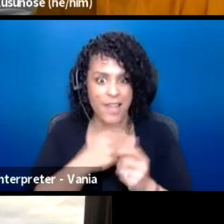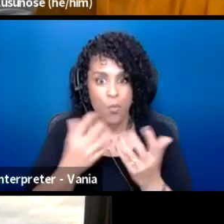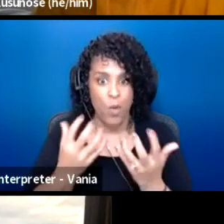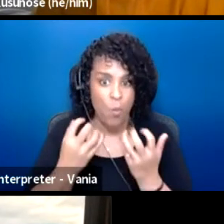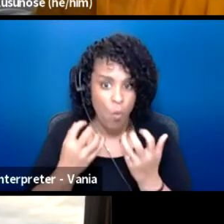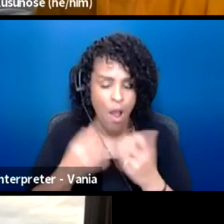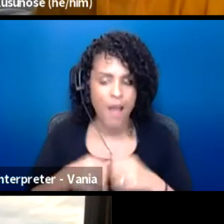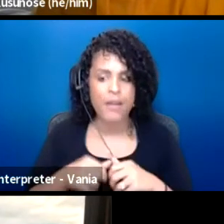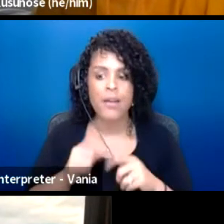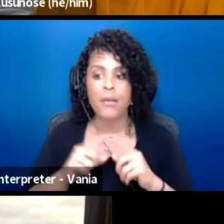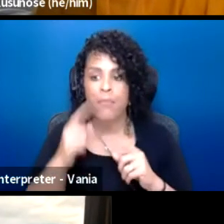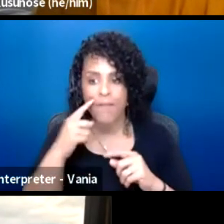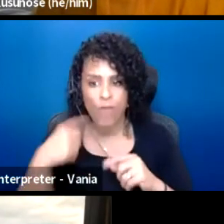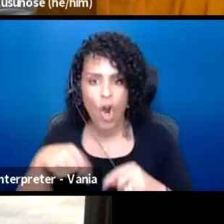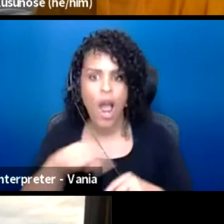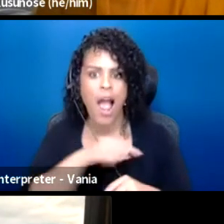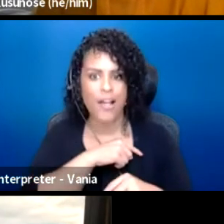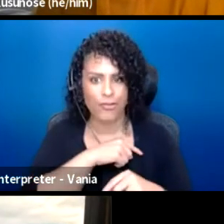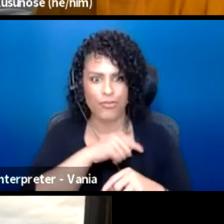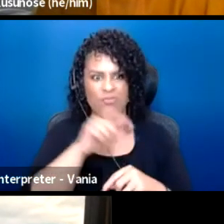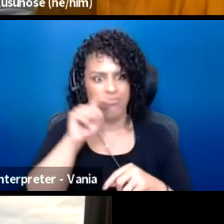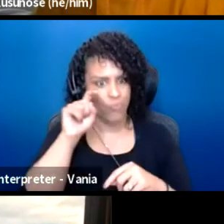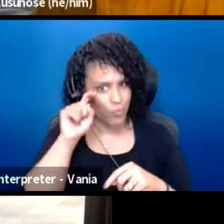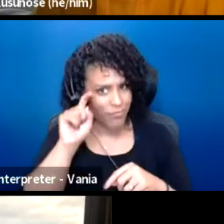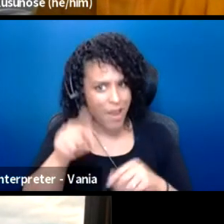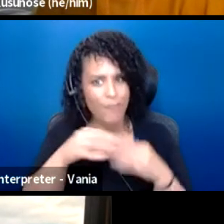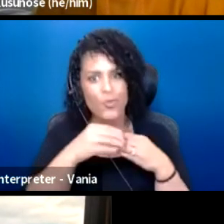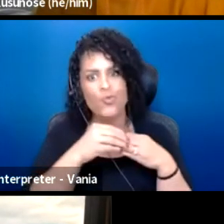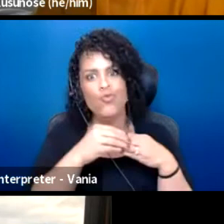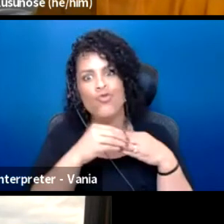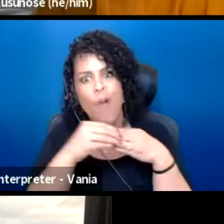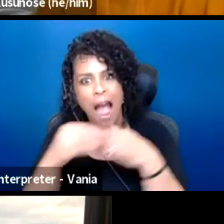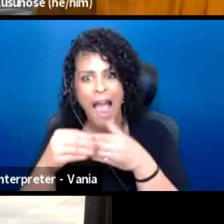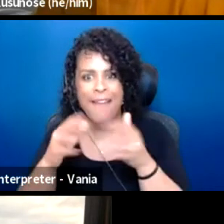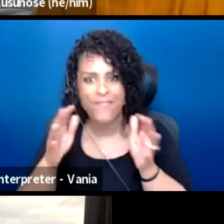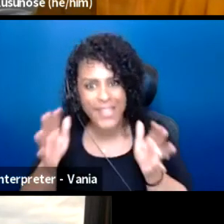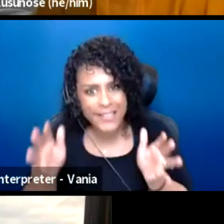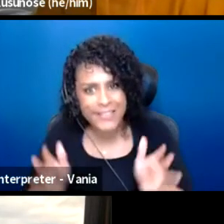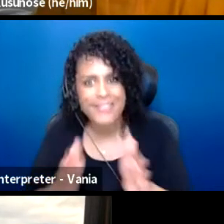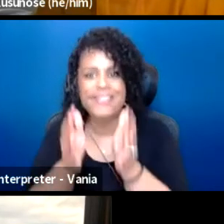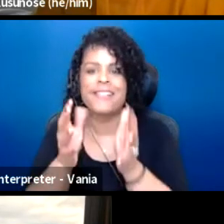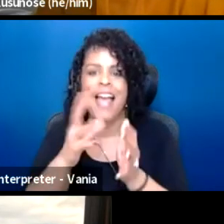but for us to be the driving force and energy of that movement.